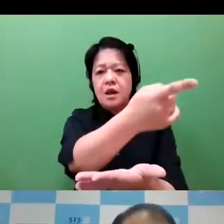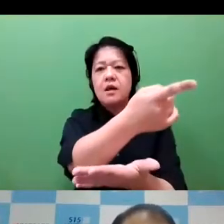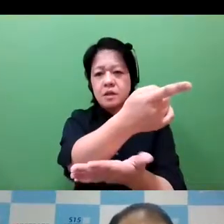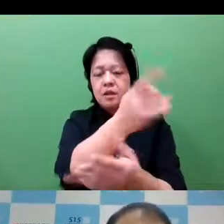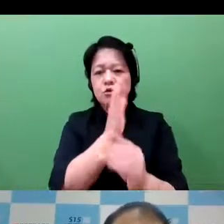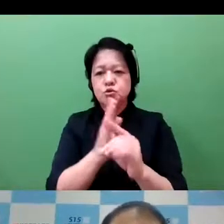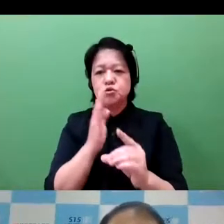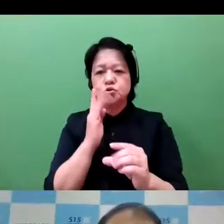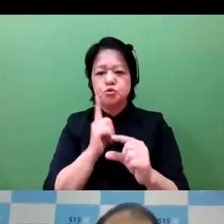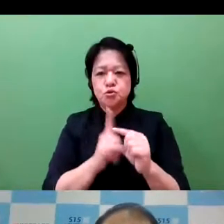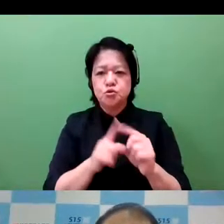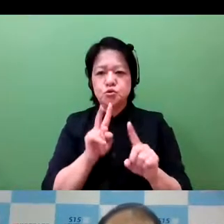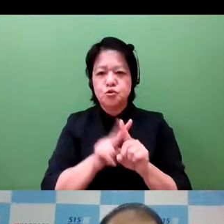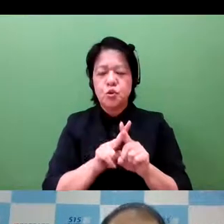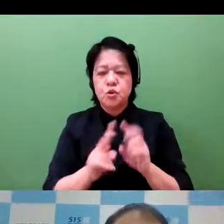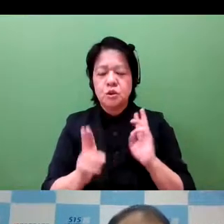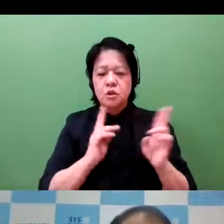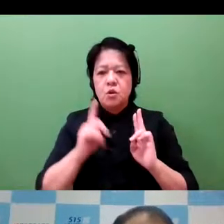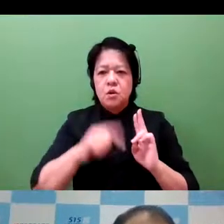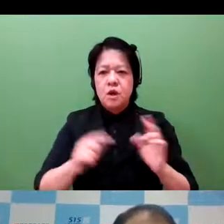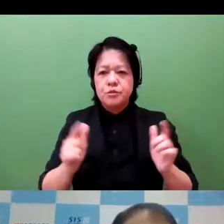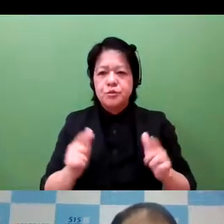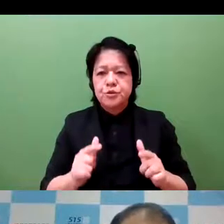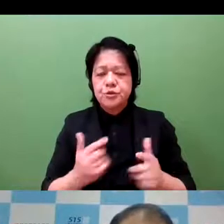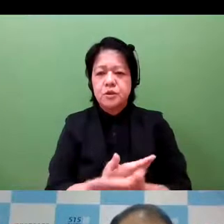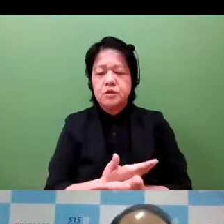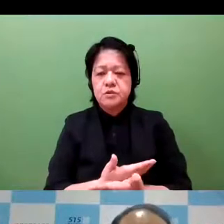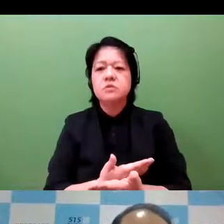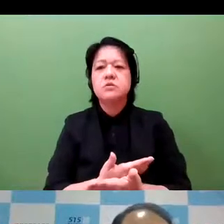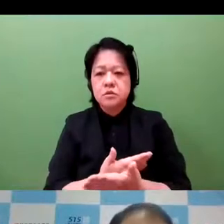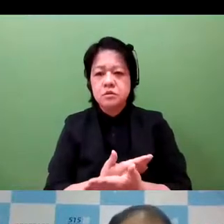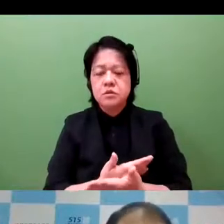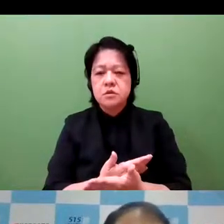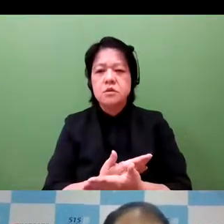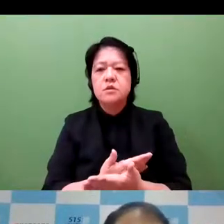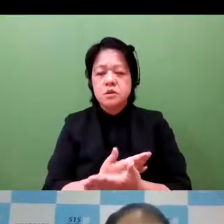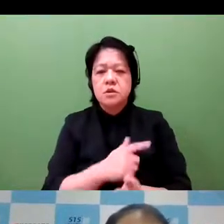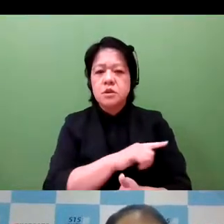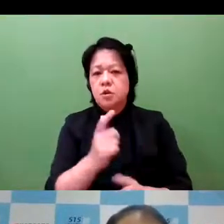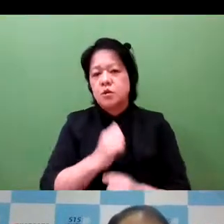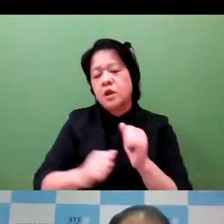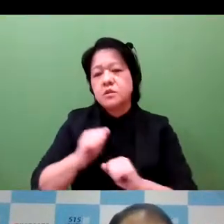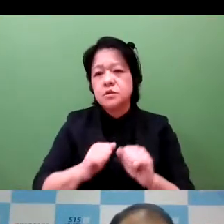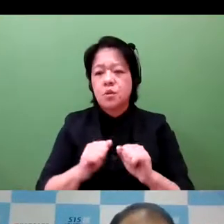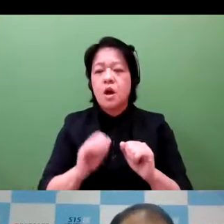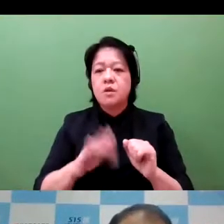of large companies. And growth-- the Japanese economy experienced growth as well. However, in the '90s, when larger companies began